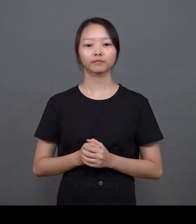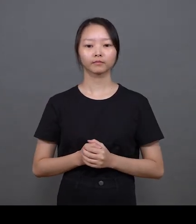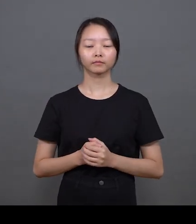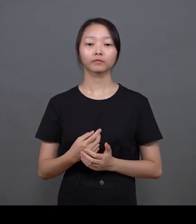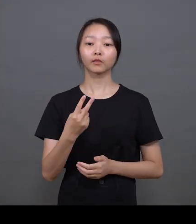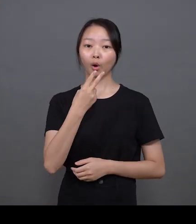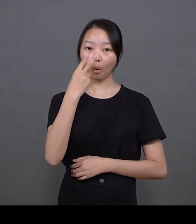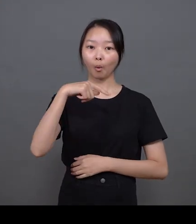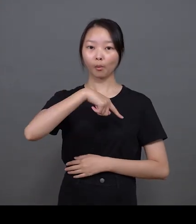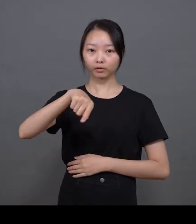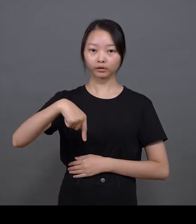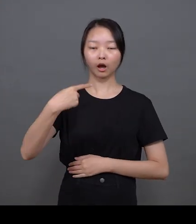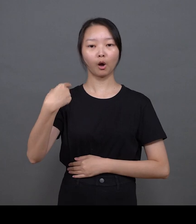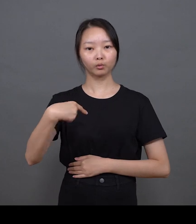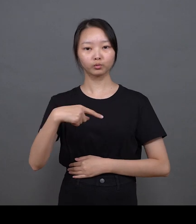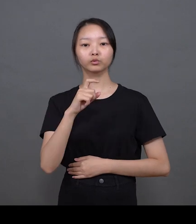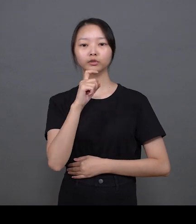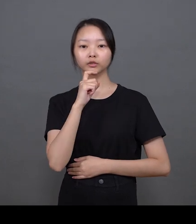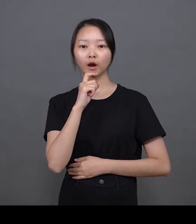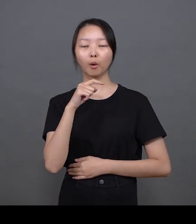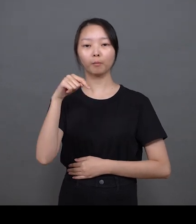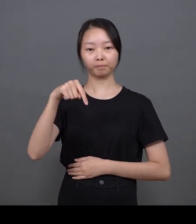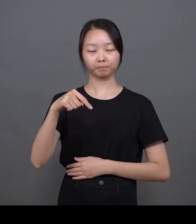The use of ‘negative’ space in the composition